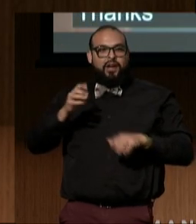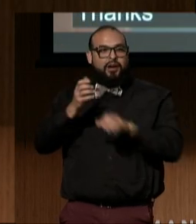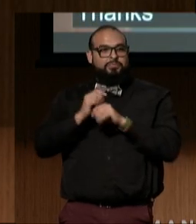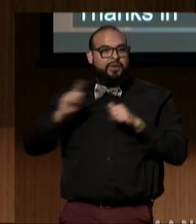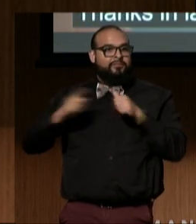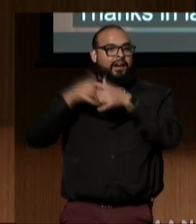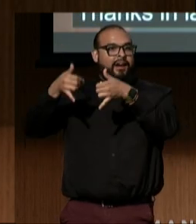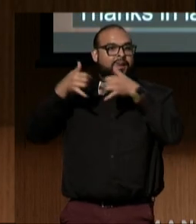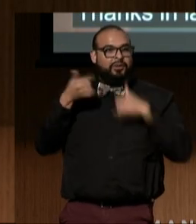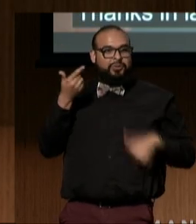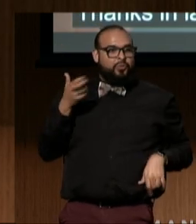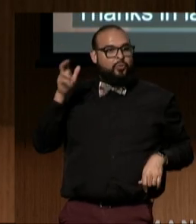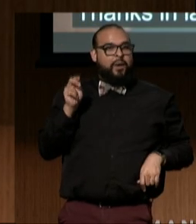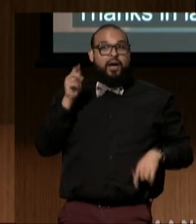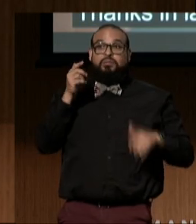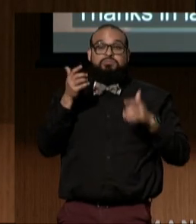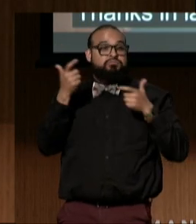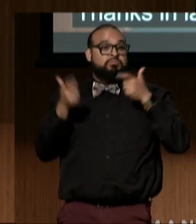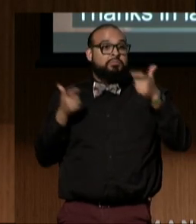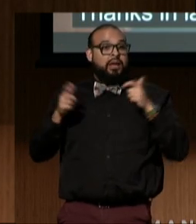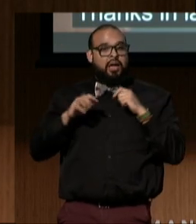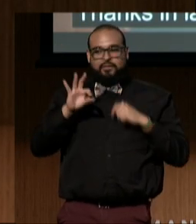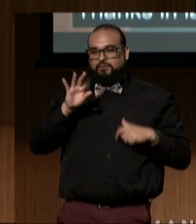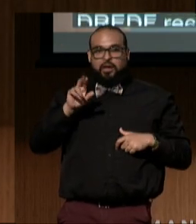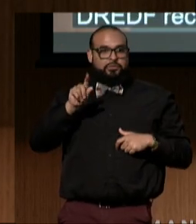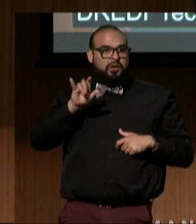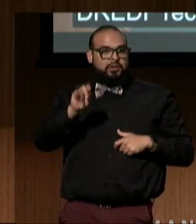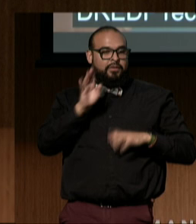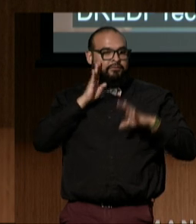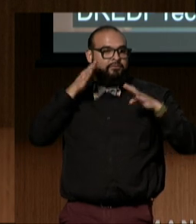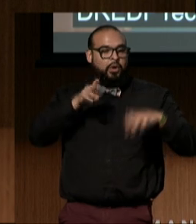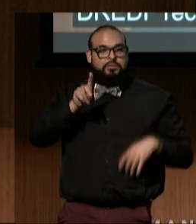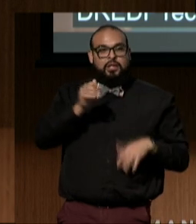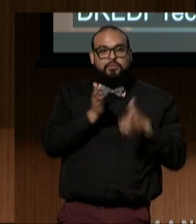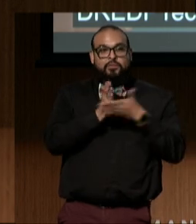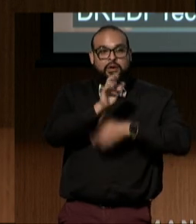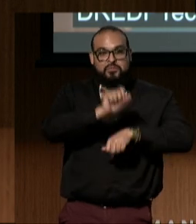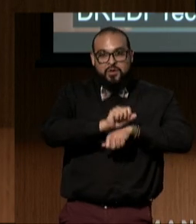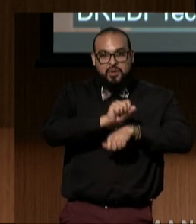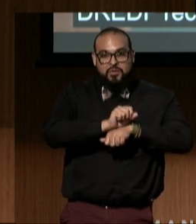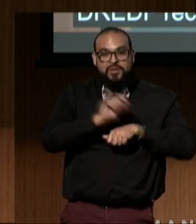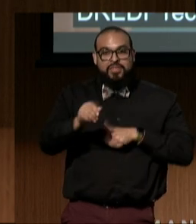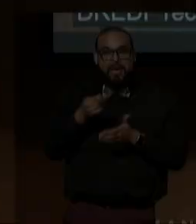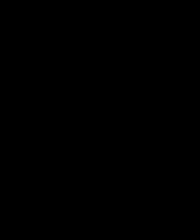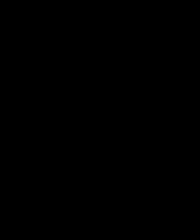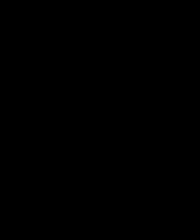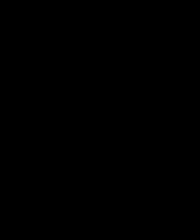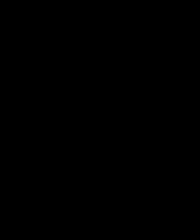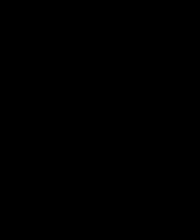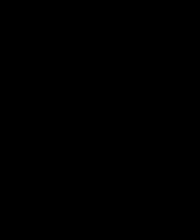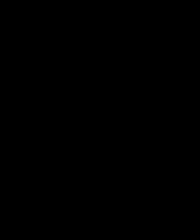from a major foundation focusing on disability rights work, money that kept us thriving during the COVID pandemic